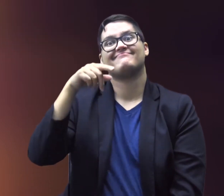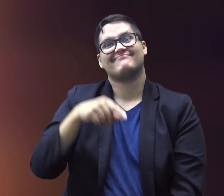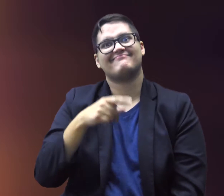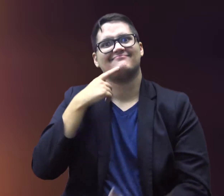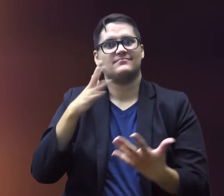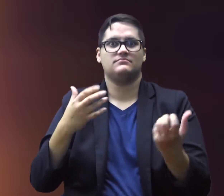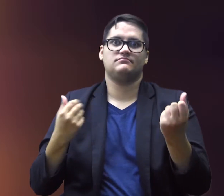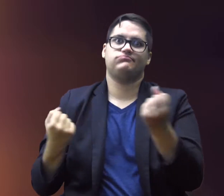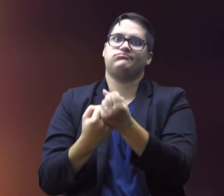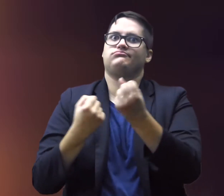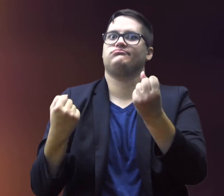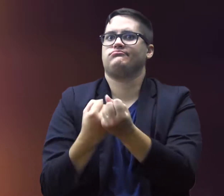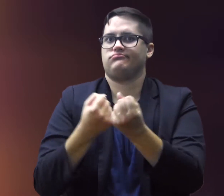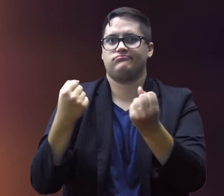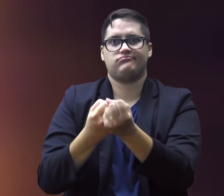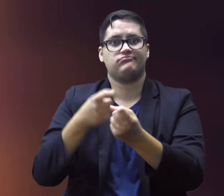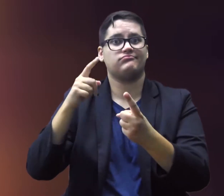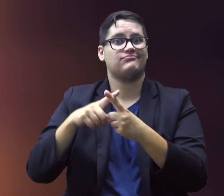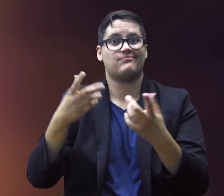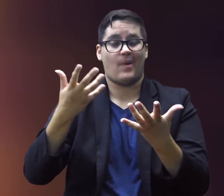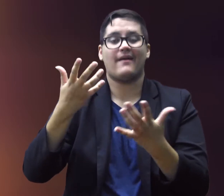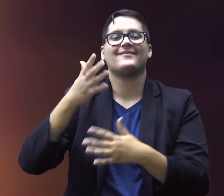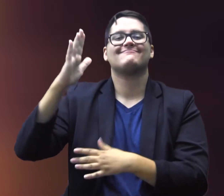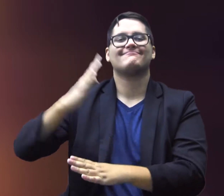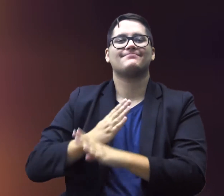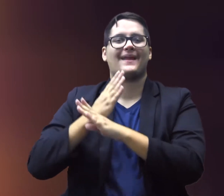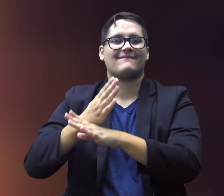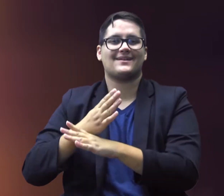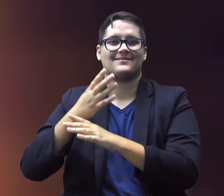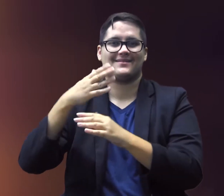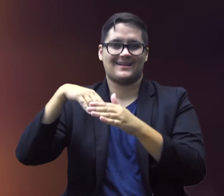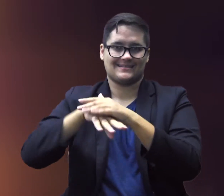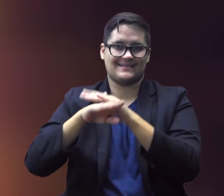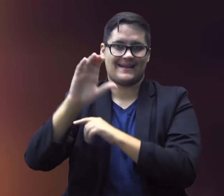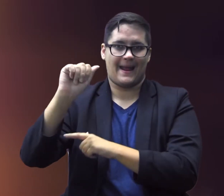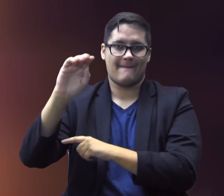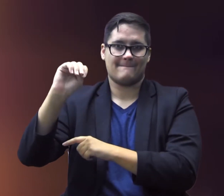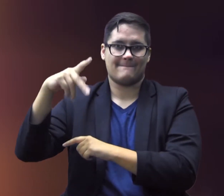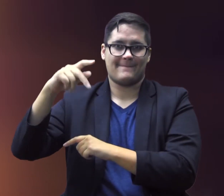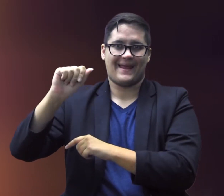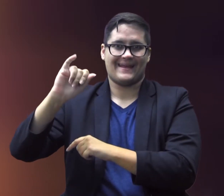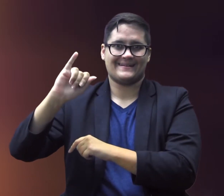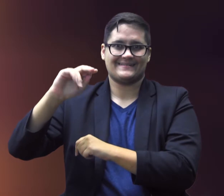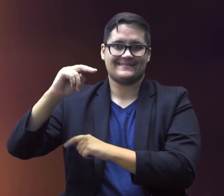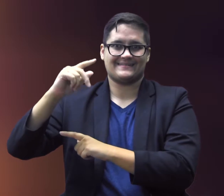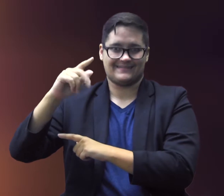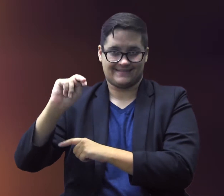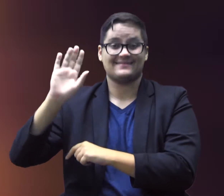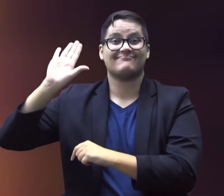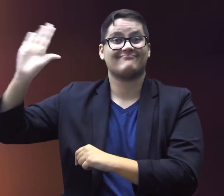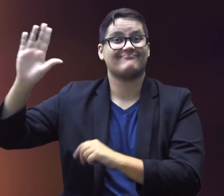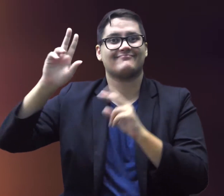This adds more support to Prevention Access Campaign’s